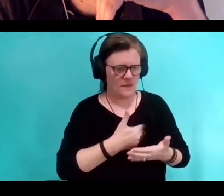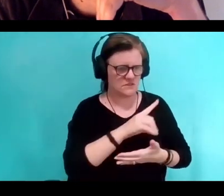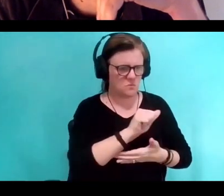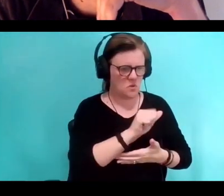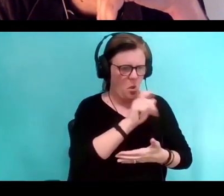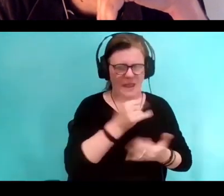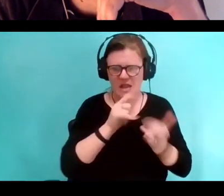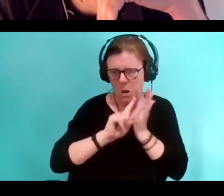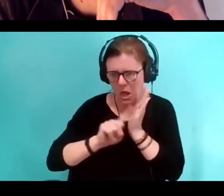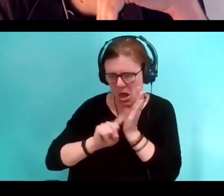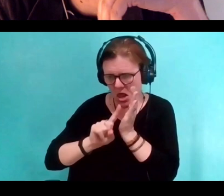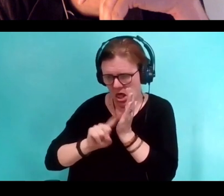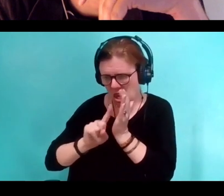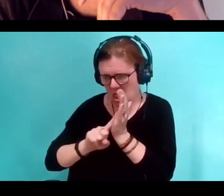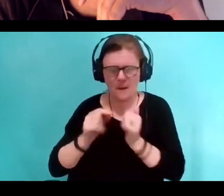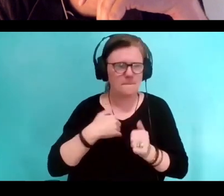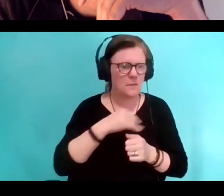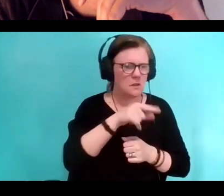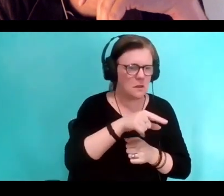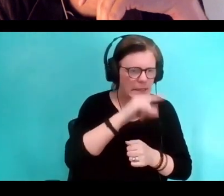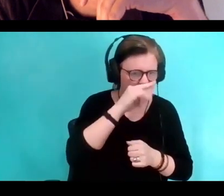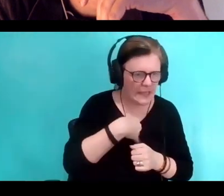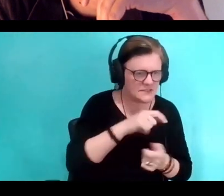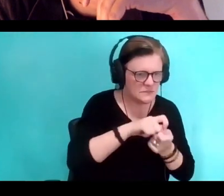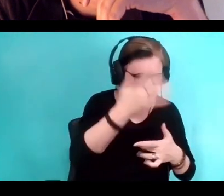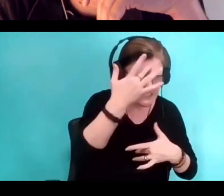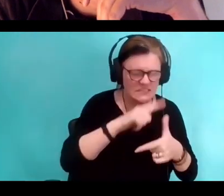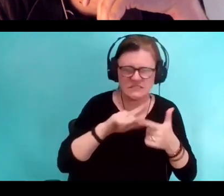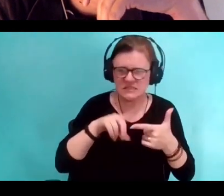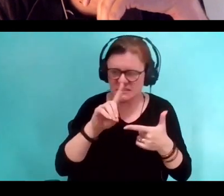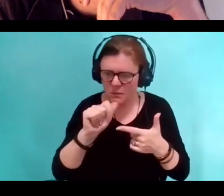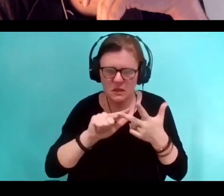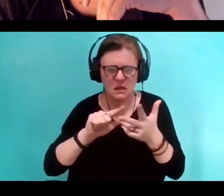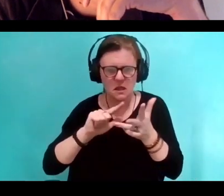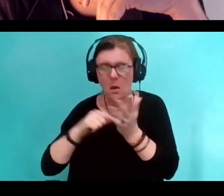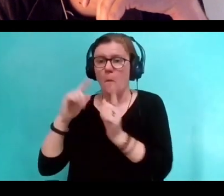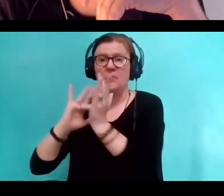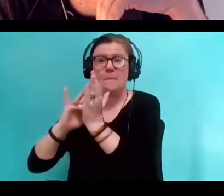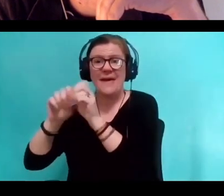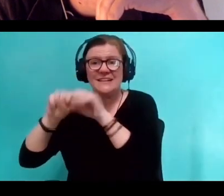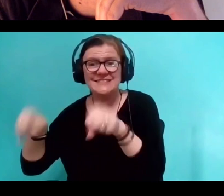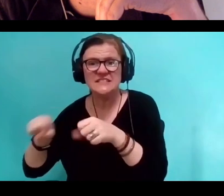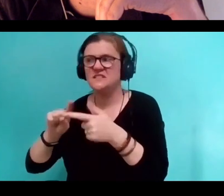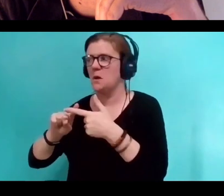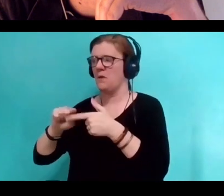and they're learning about wellness, they're learning about an entire medical structure. They're talking genetics. I mean, all these things.